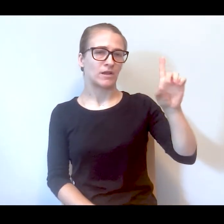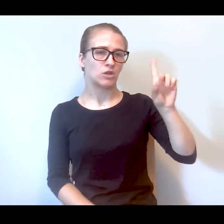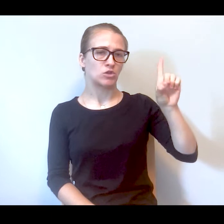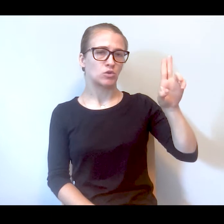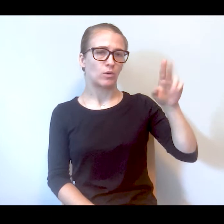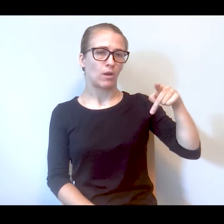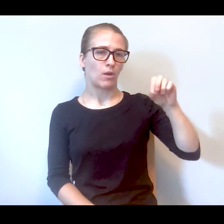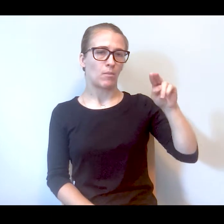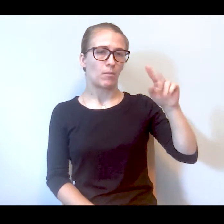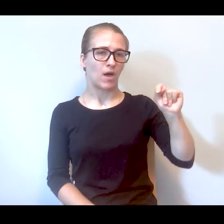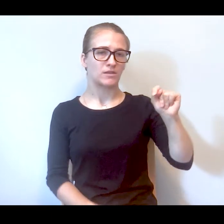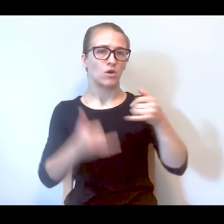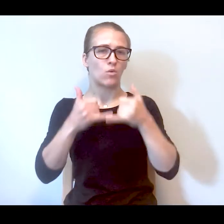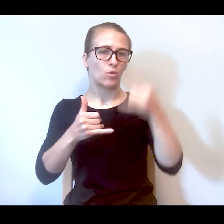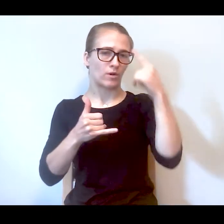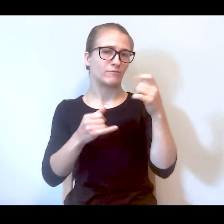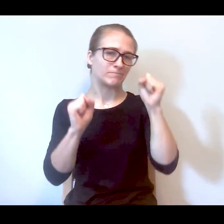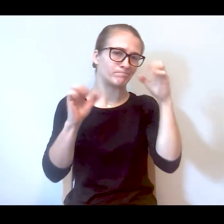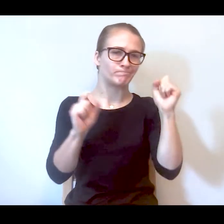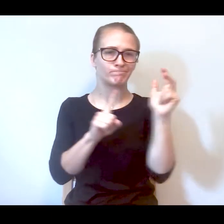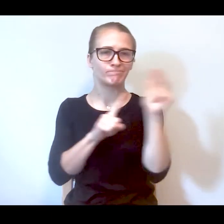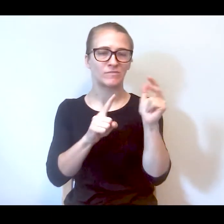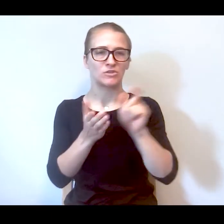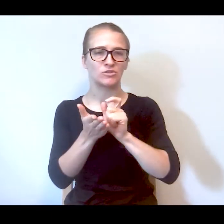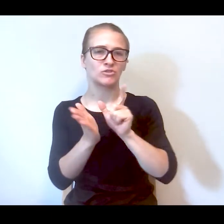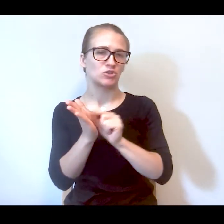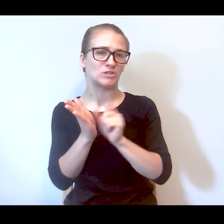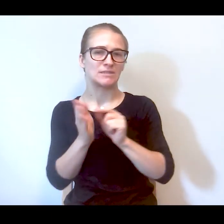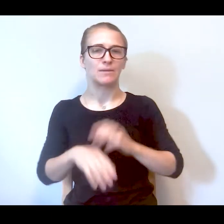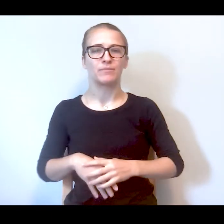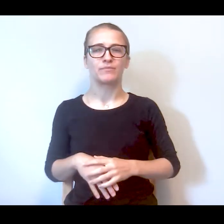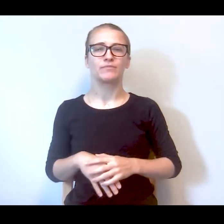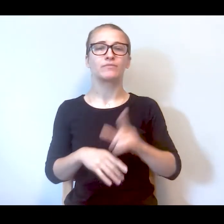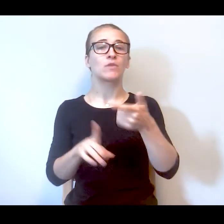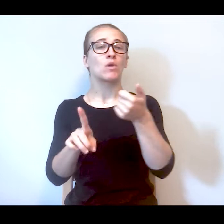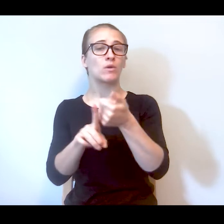Columbia award. And Cynthia was one of 13 U.S.